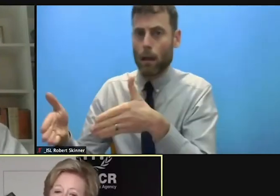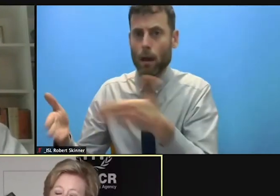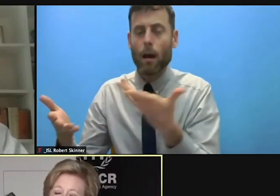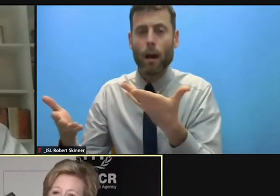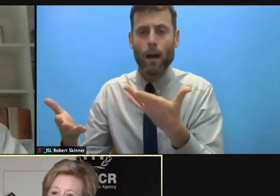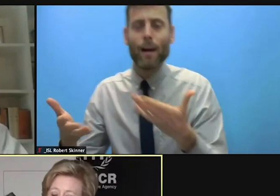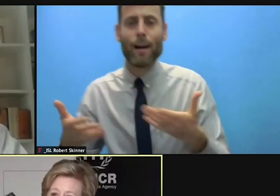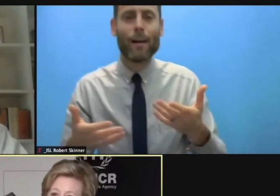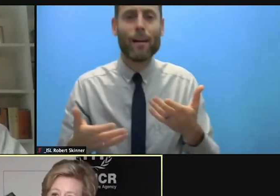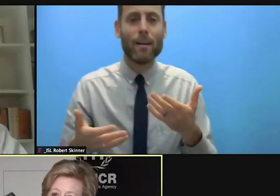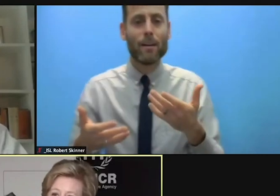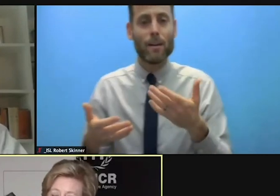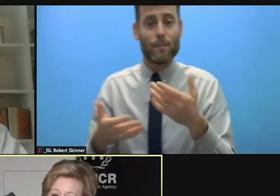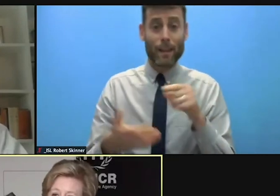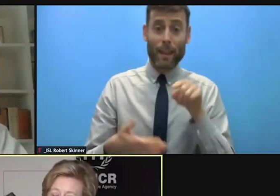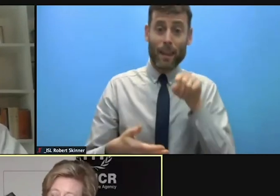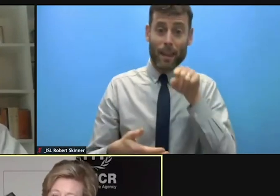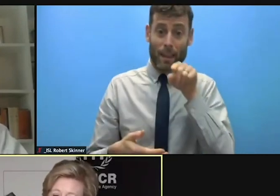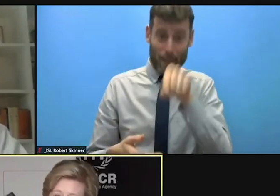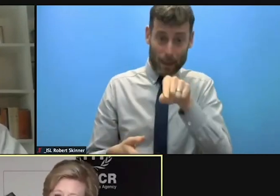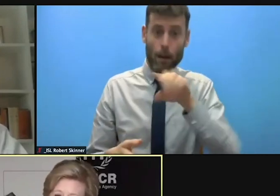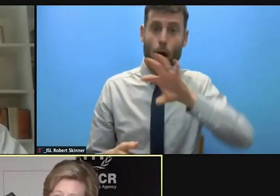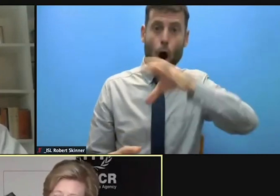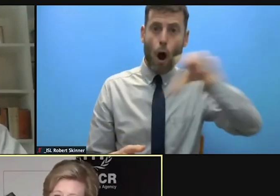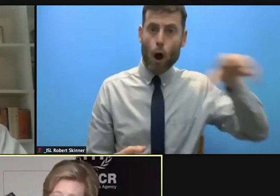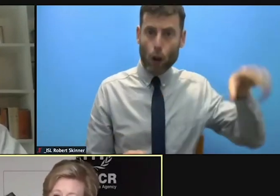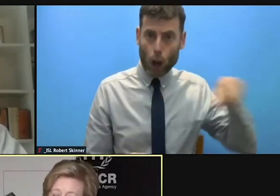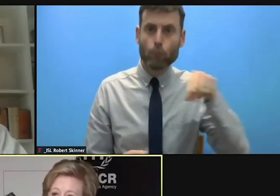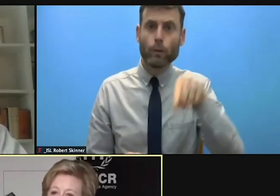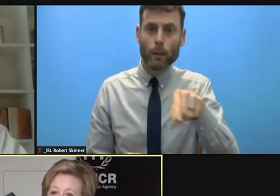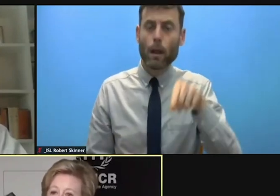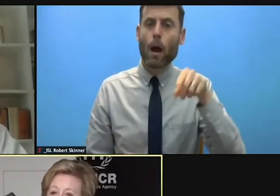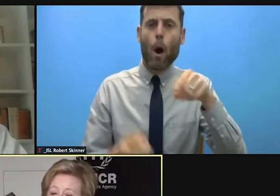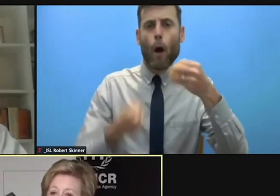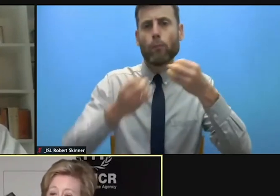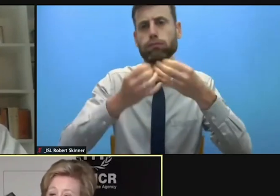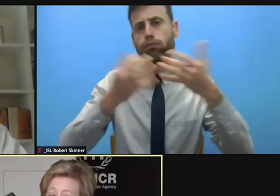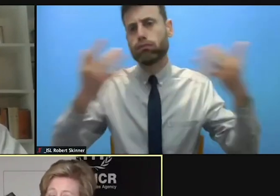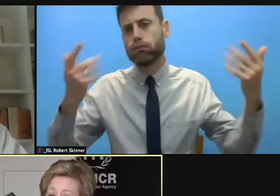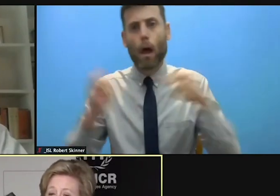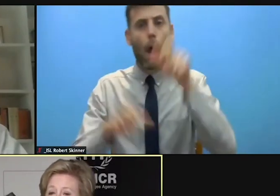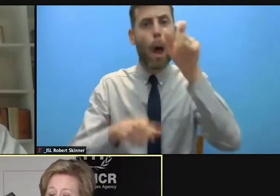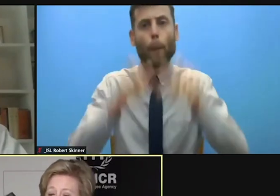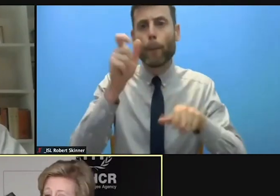and yet they are countries where very significant numbers of people are being displaced, typically